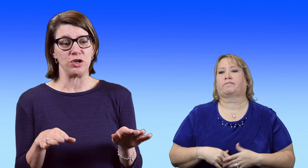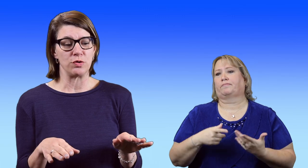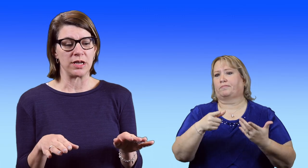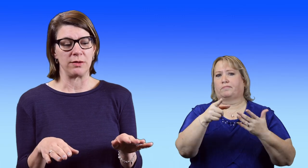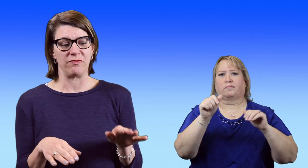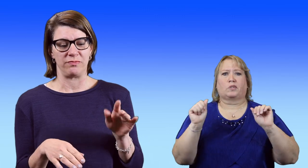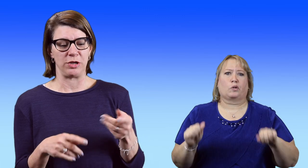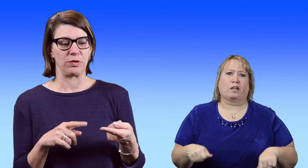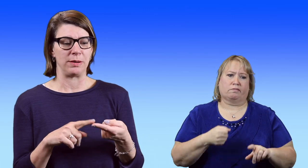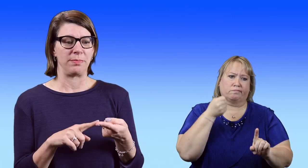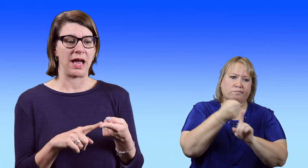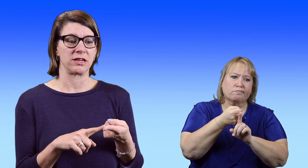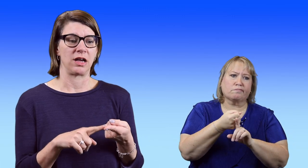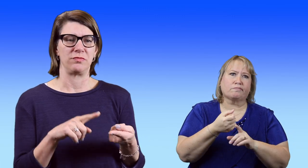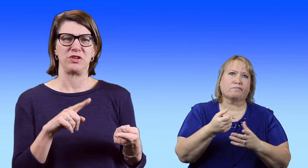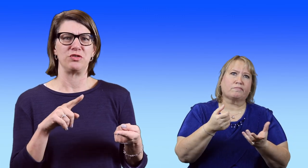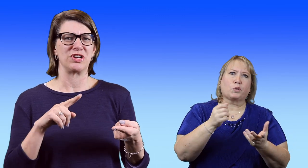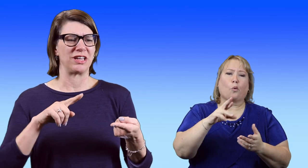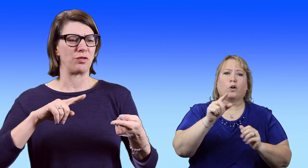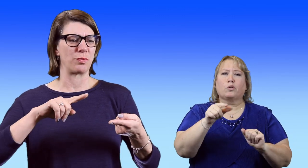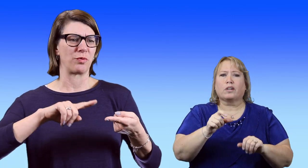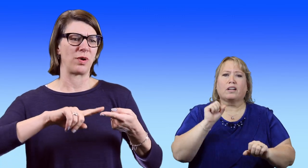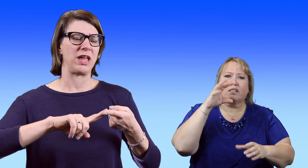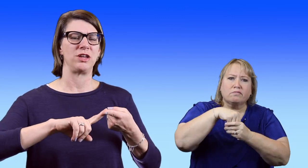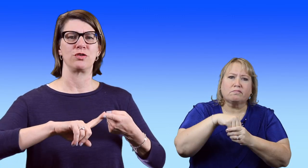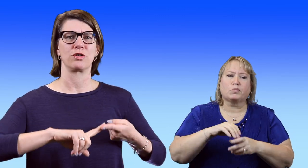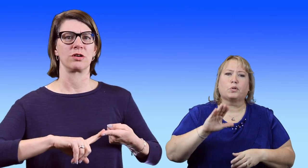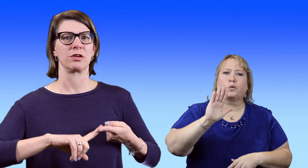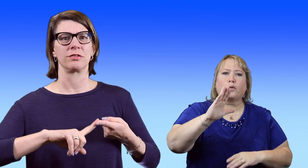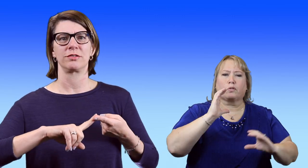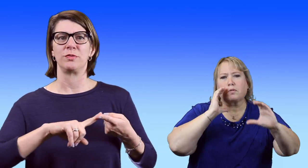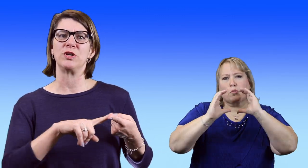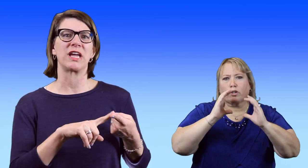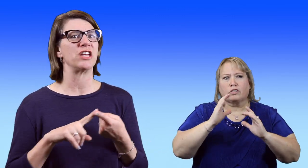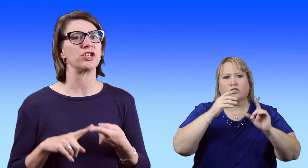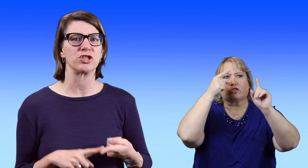You can impact -- you can incorporate your communication